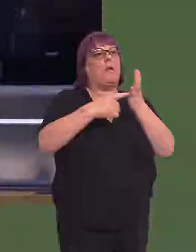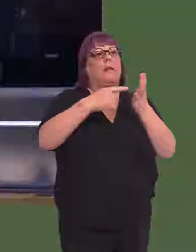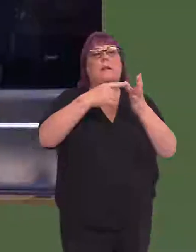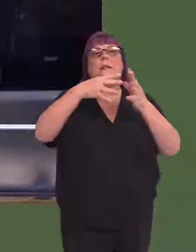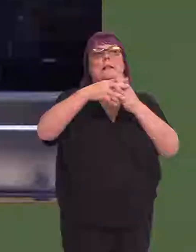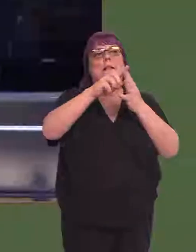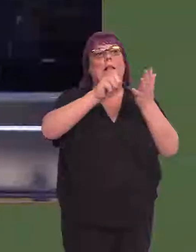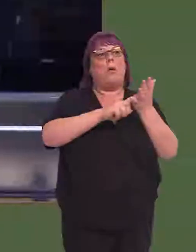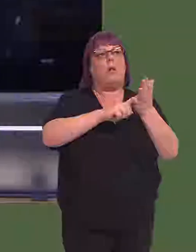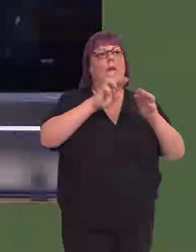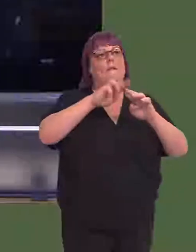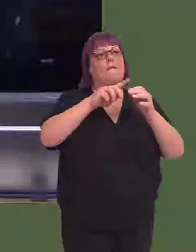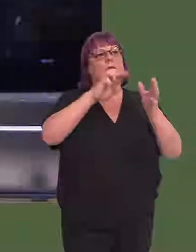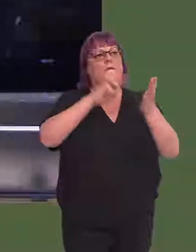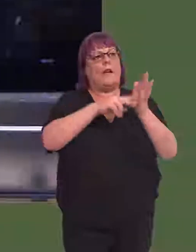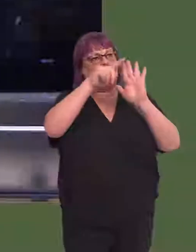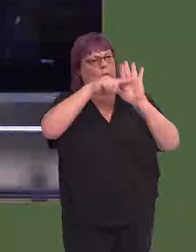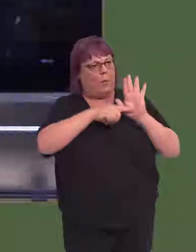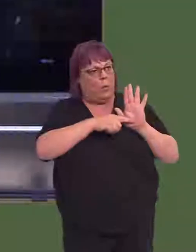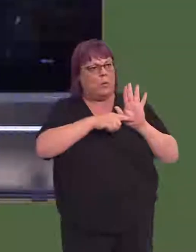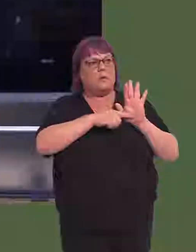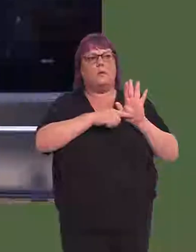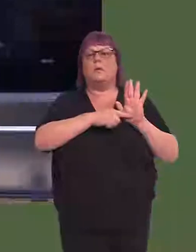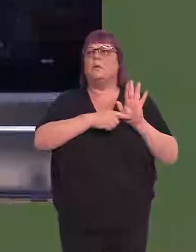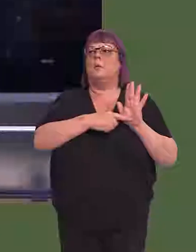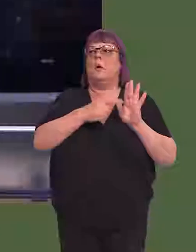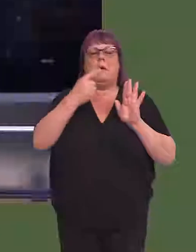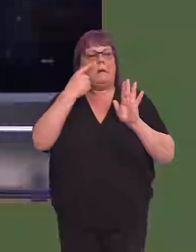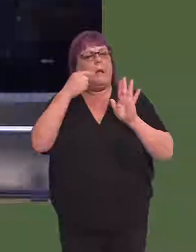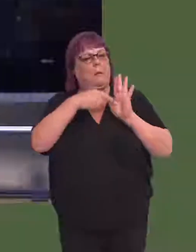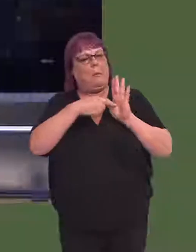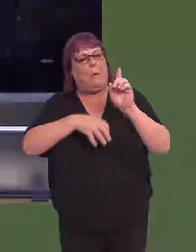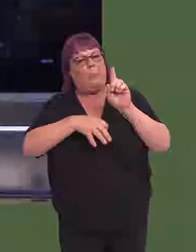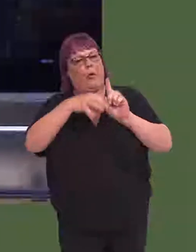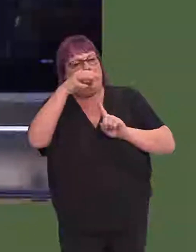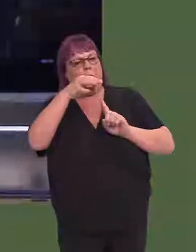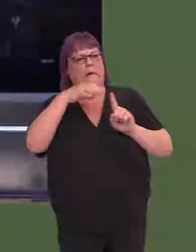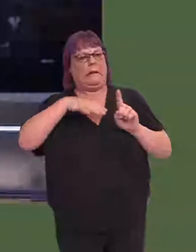in the first place, and that said that organisational developments on that scale normally take between